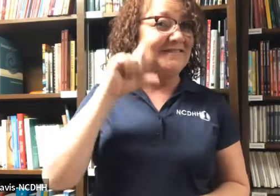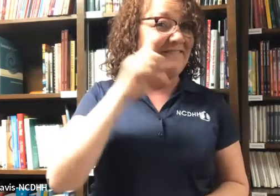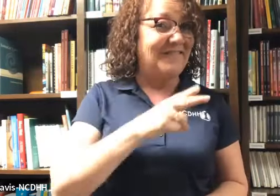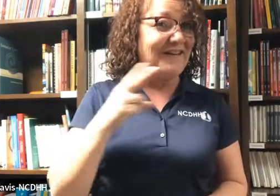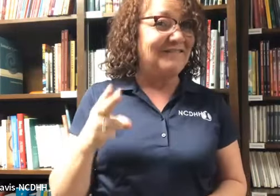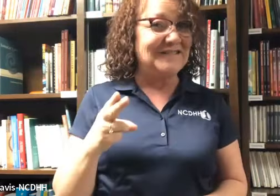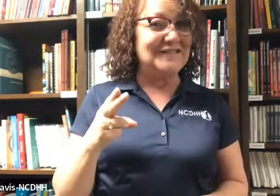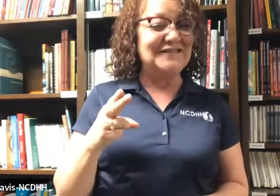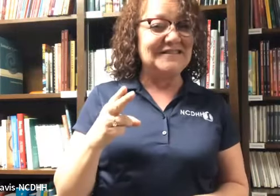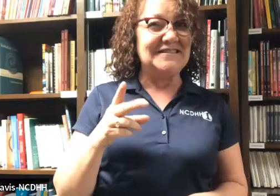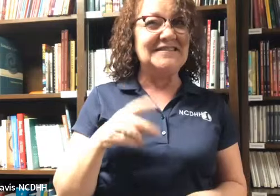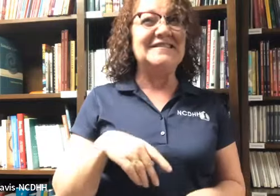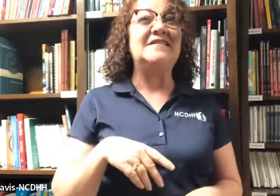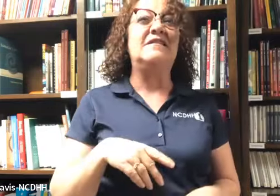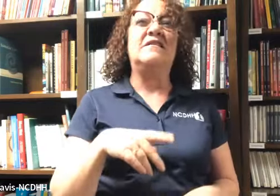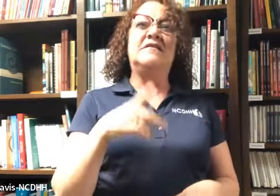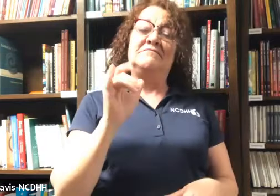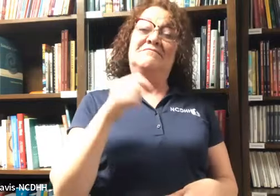here at the Nebraska Commission for the Deaf and Hard of Hearing.